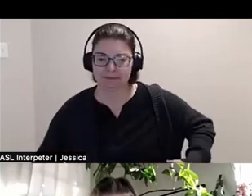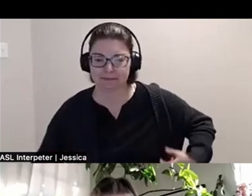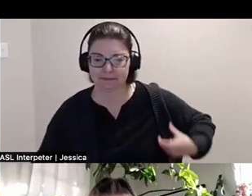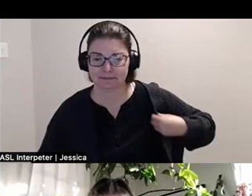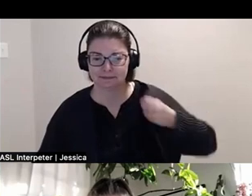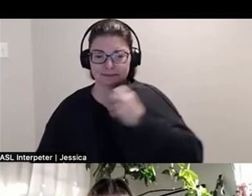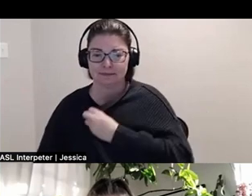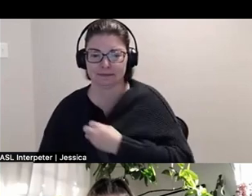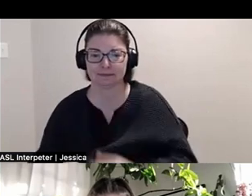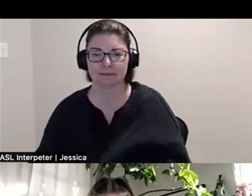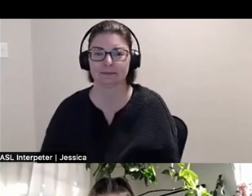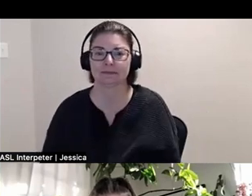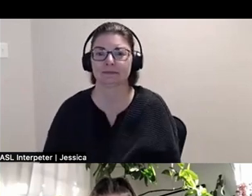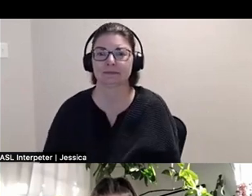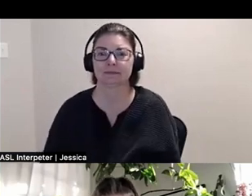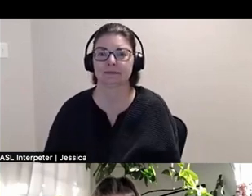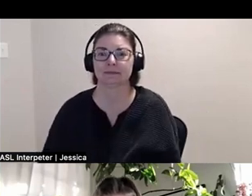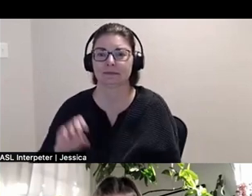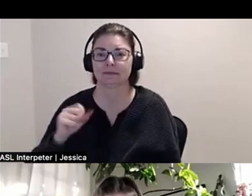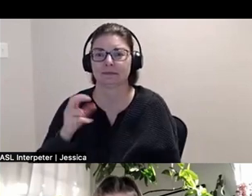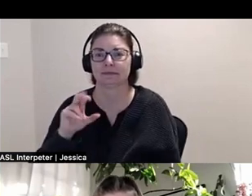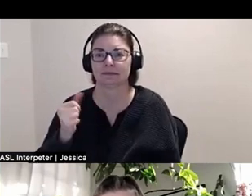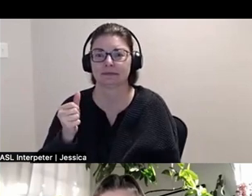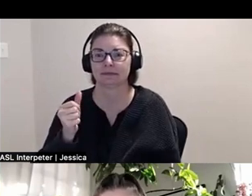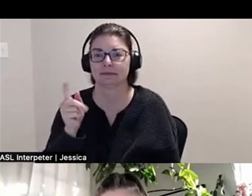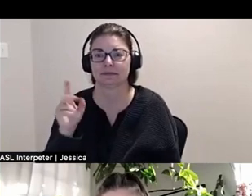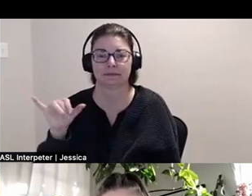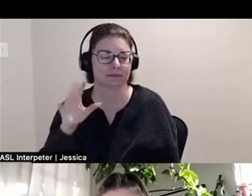Sarah-Tai: [audio] on our website that you can listen to